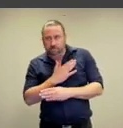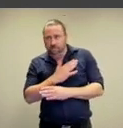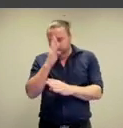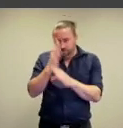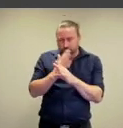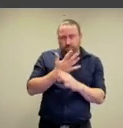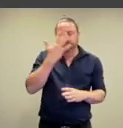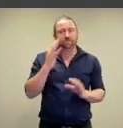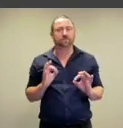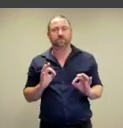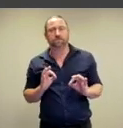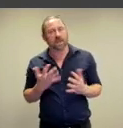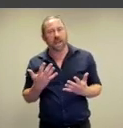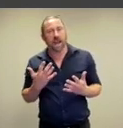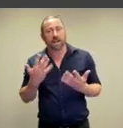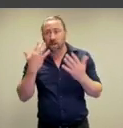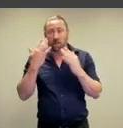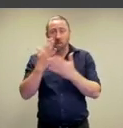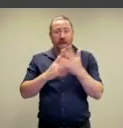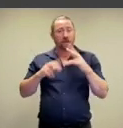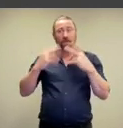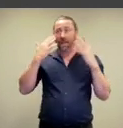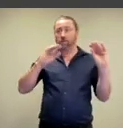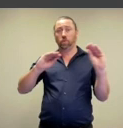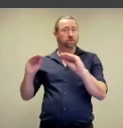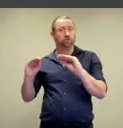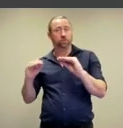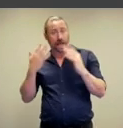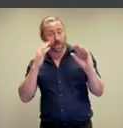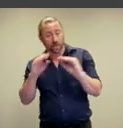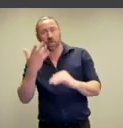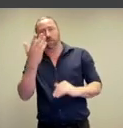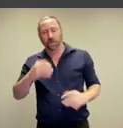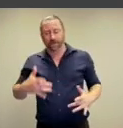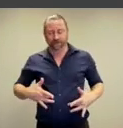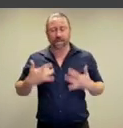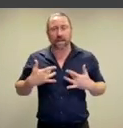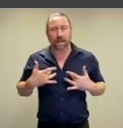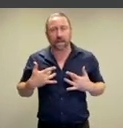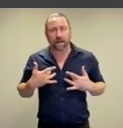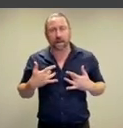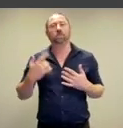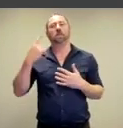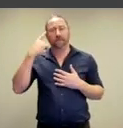not despise them. It is educational